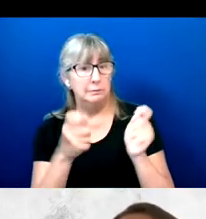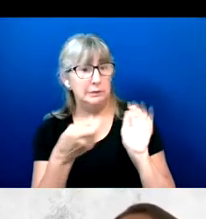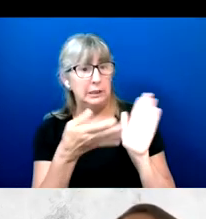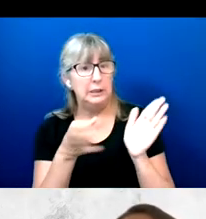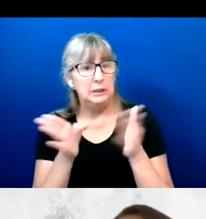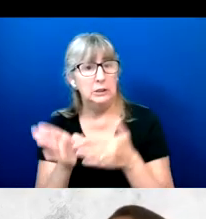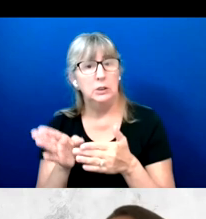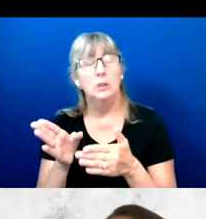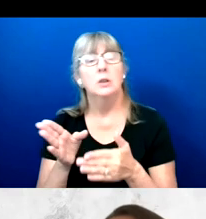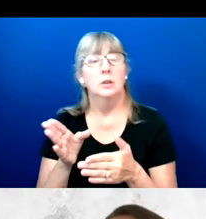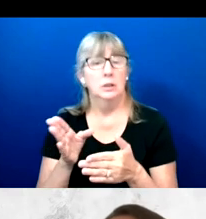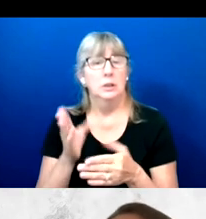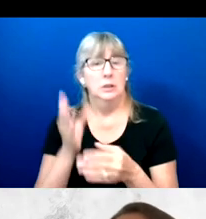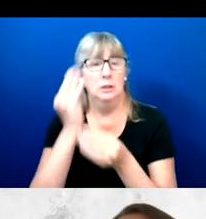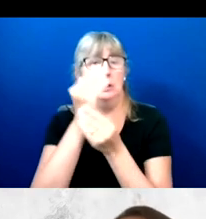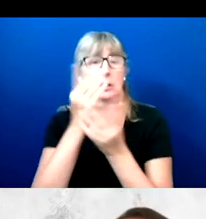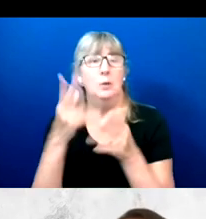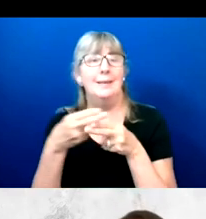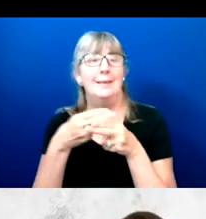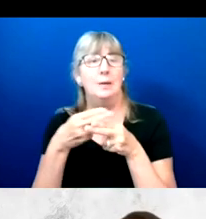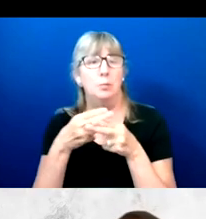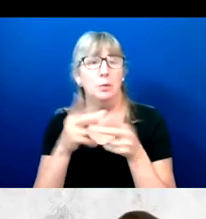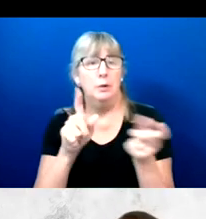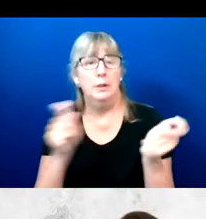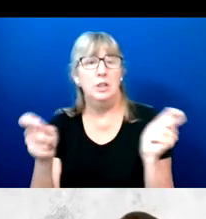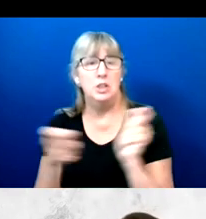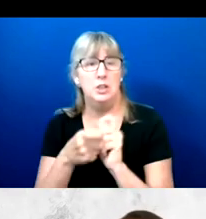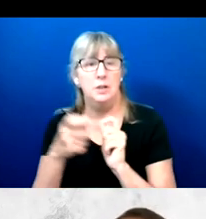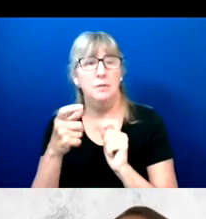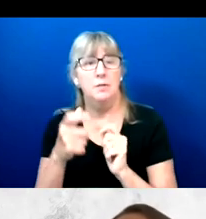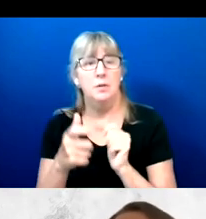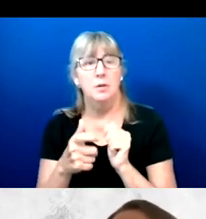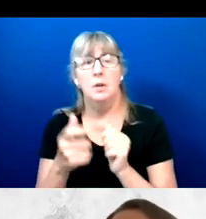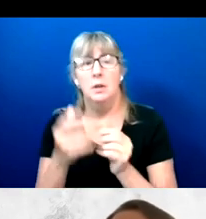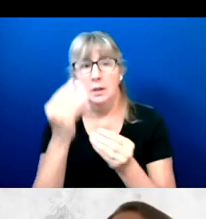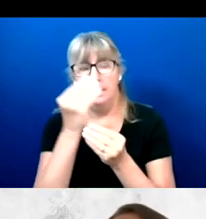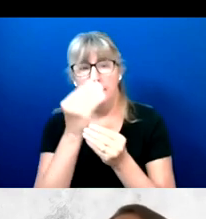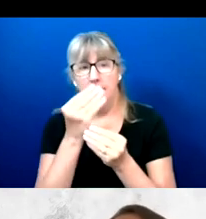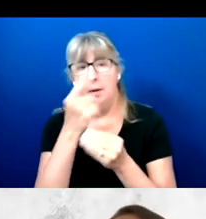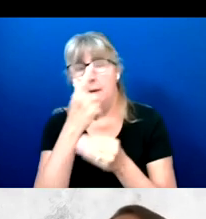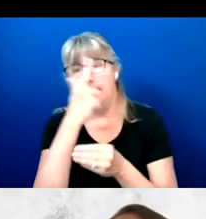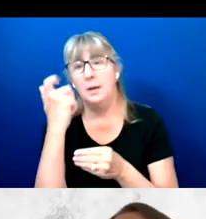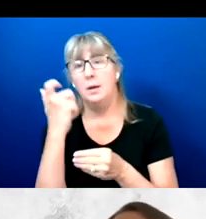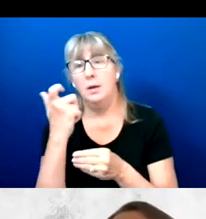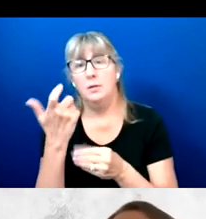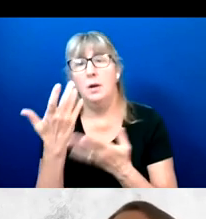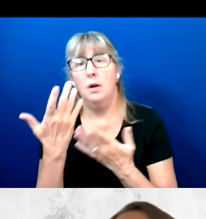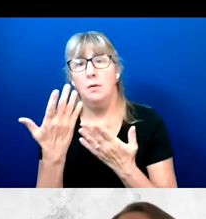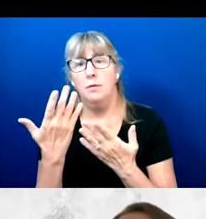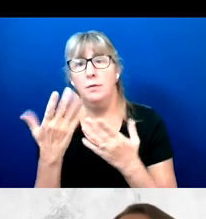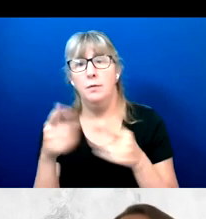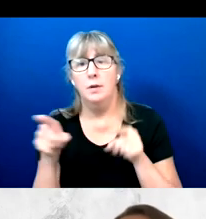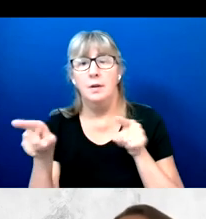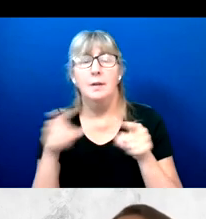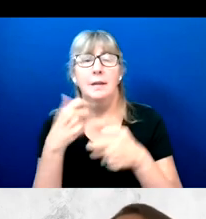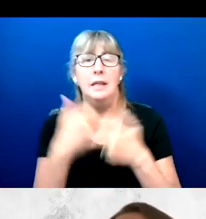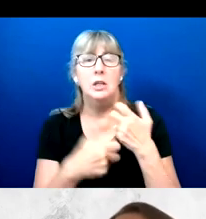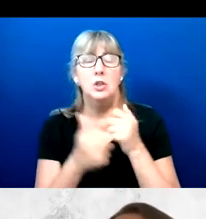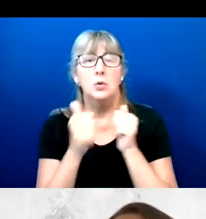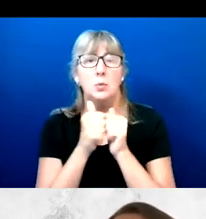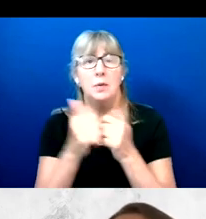a temporary shift, especially, given the overlap between the issues surrounding the pandemic,